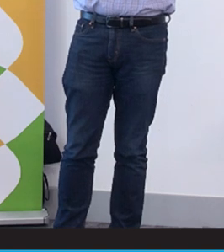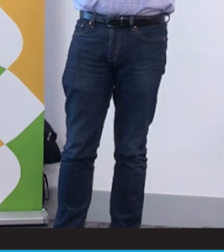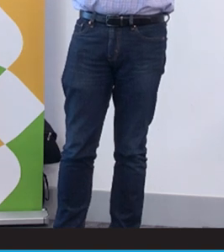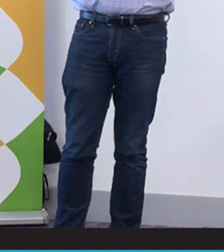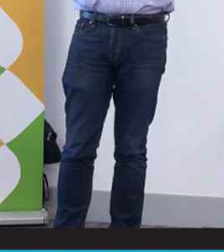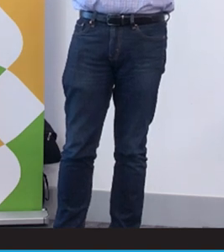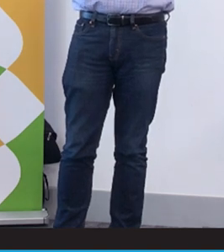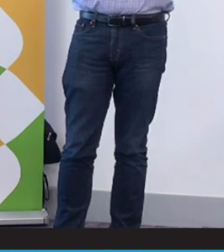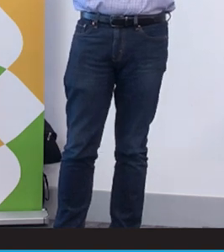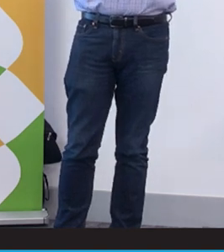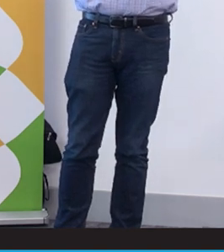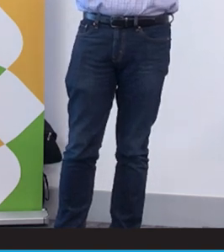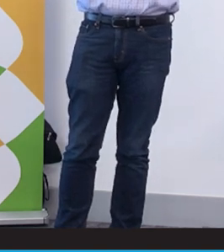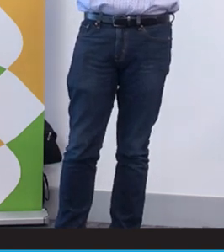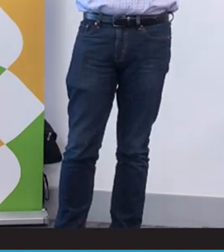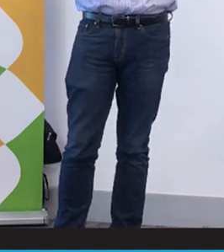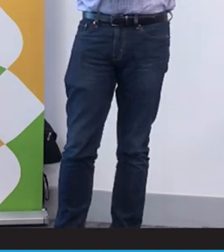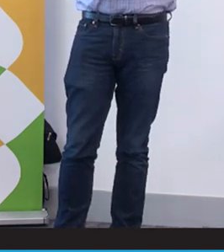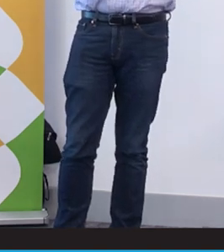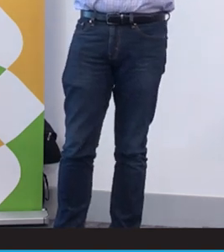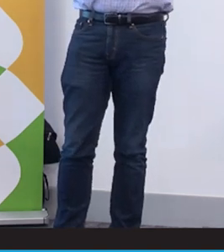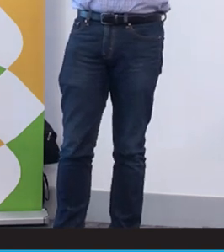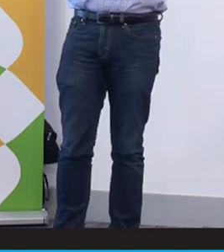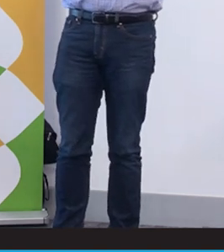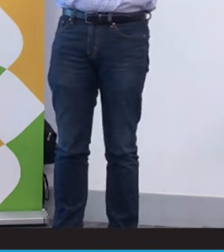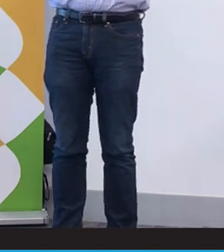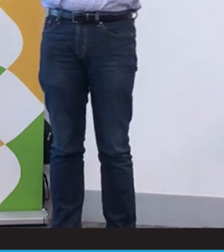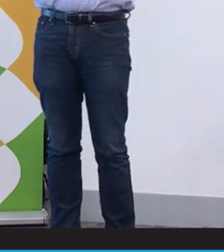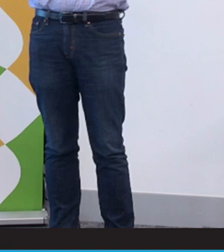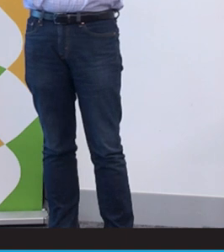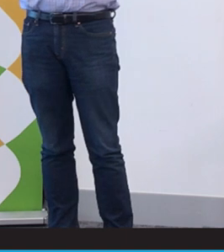a Lote. So that will be taught in schools. So there's only going to be an increase. It also